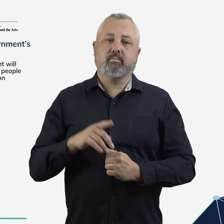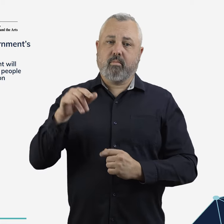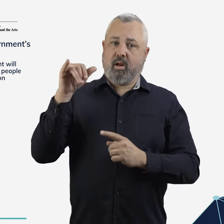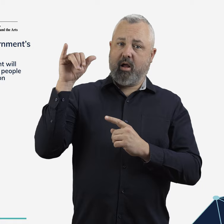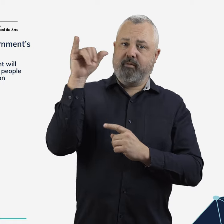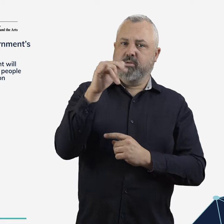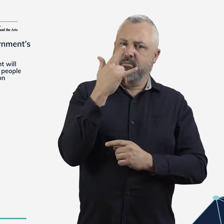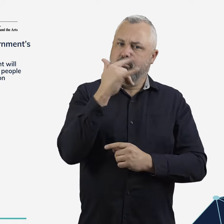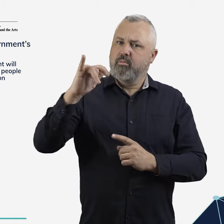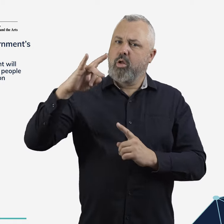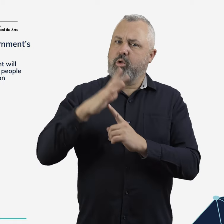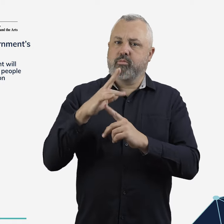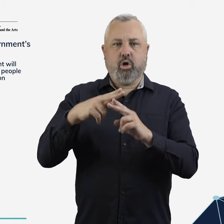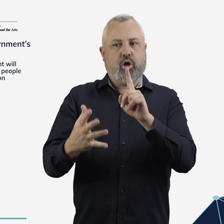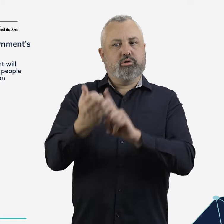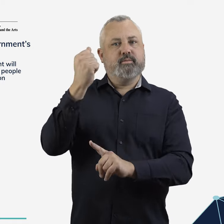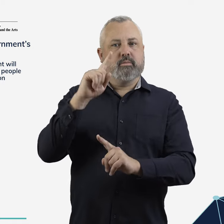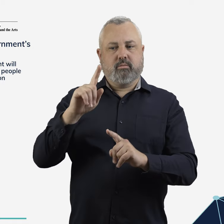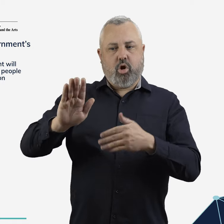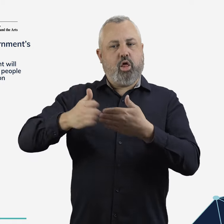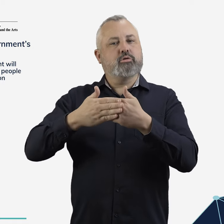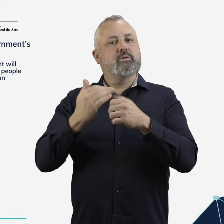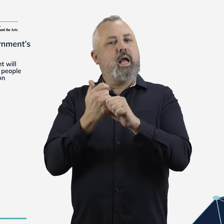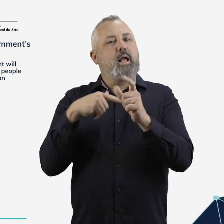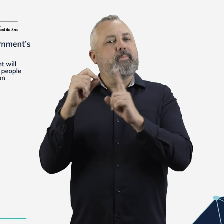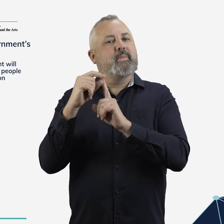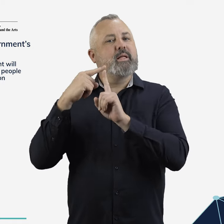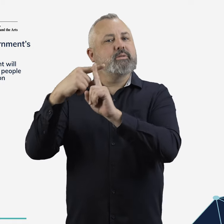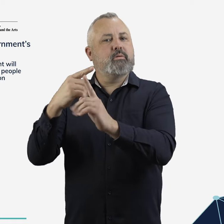Aviation will remain critical to achieving Closing the Gap targets.